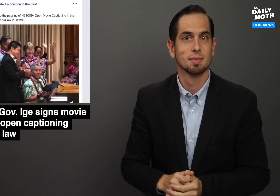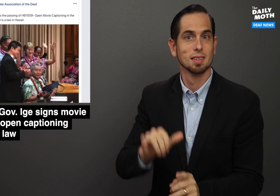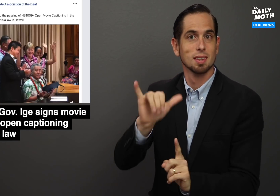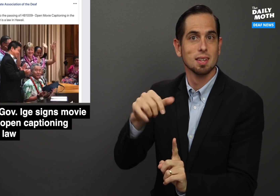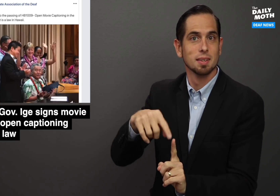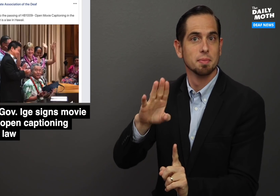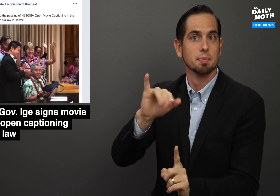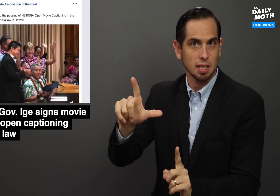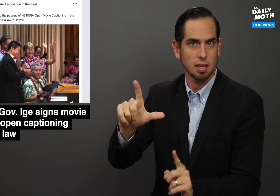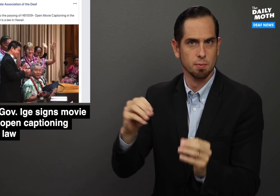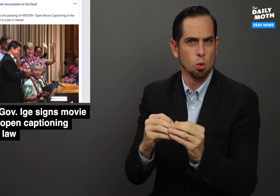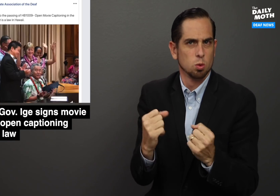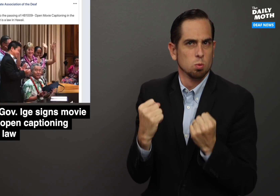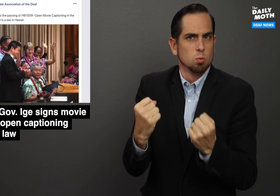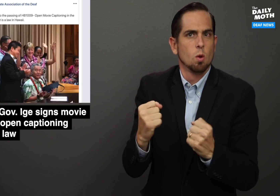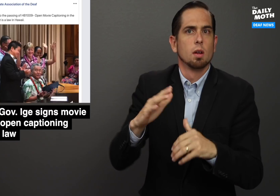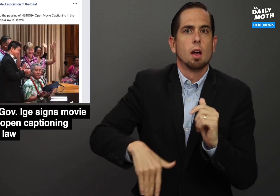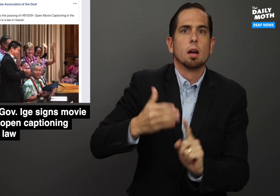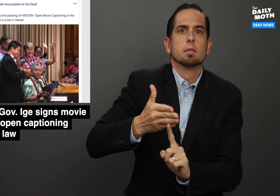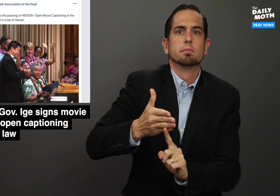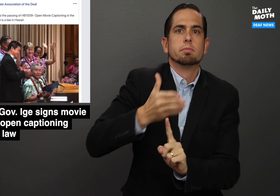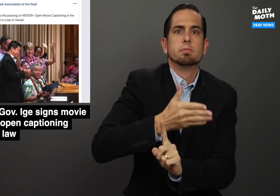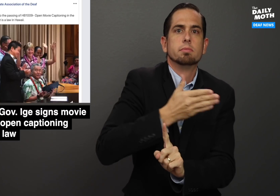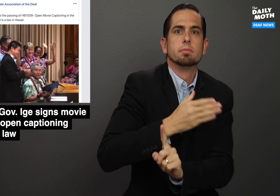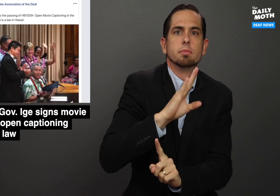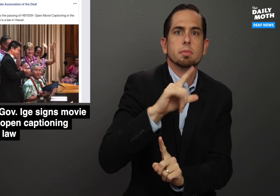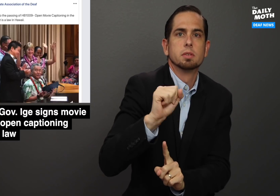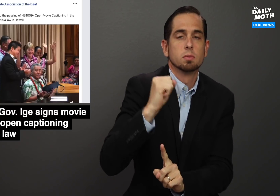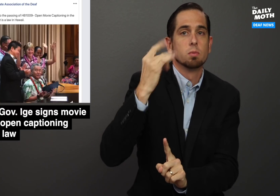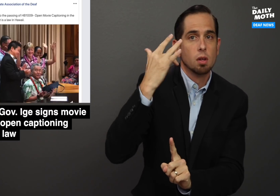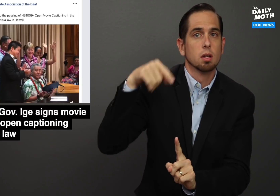This bill is stronger than previous versions because